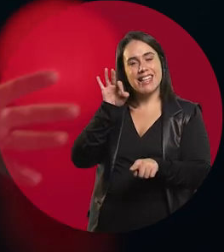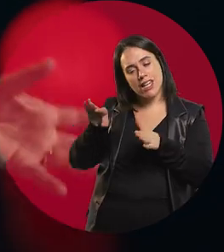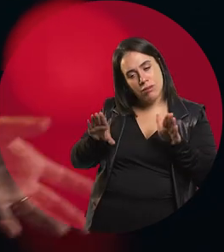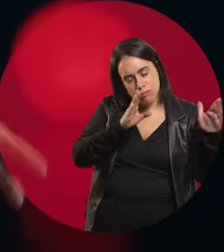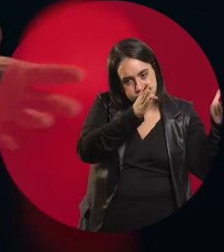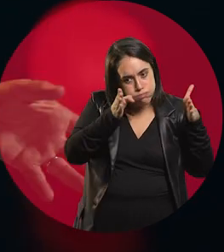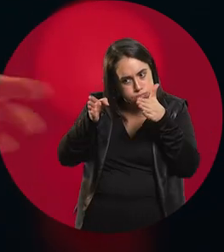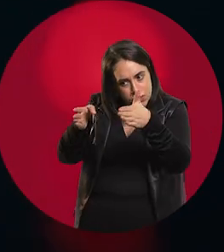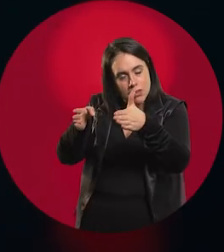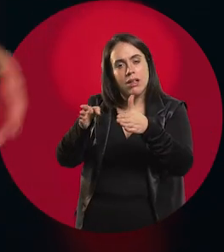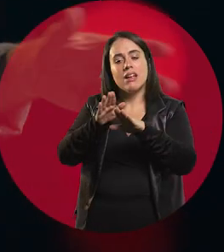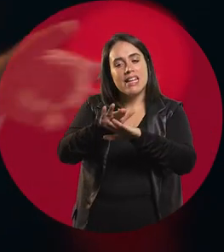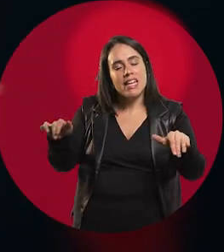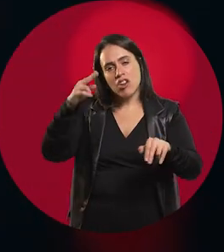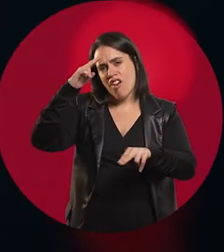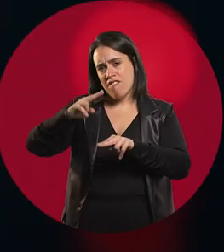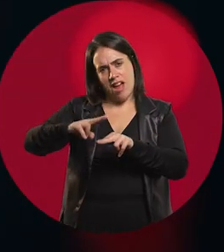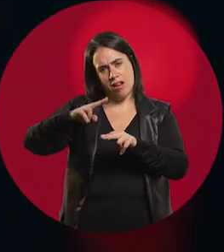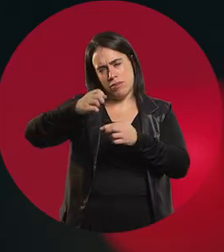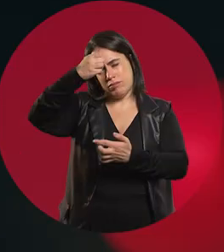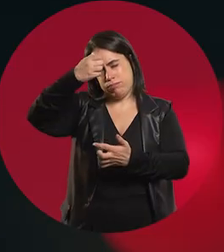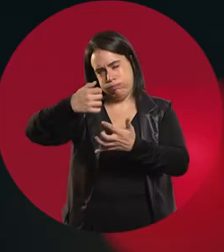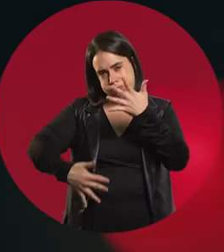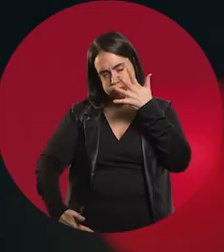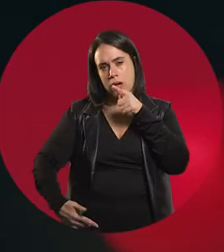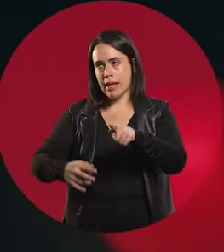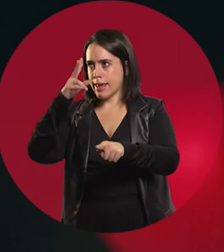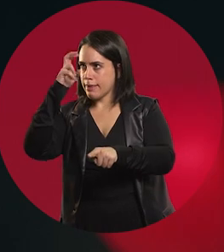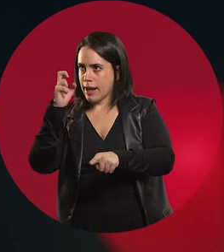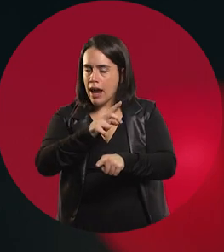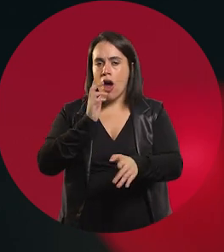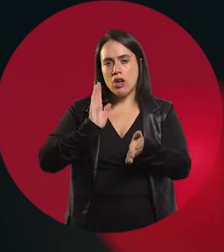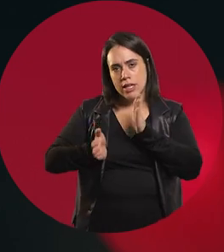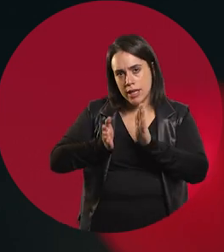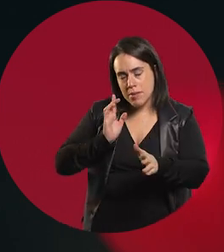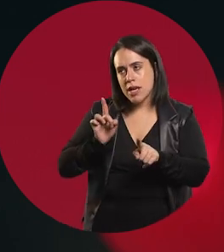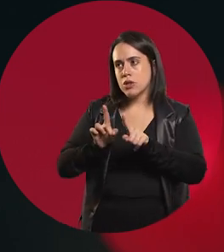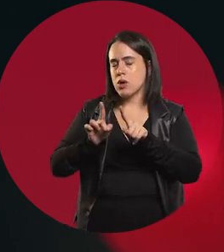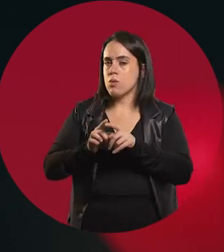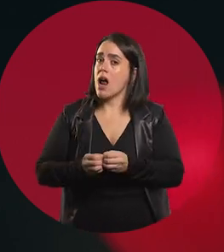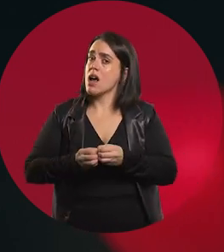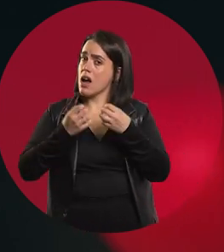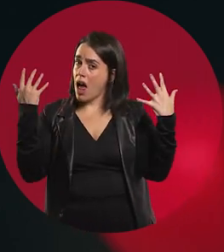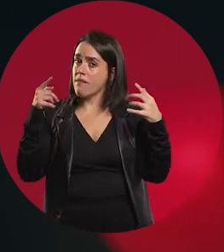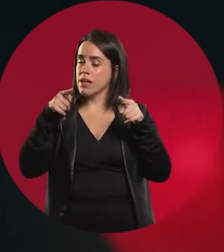That's different, because they are hospitalized, they have illnesses. It is a place for method, method application,